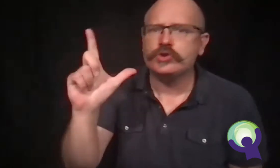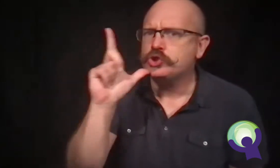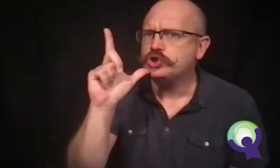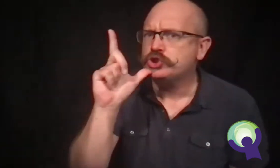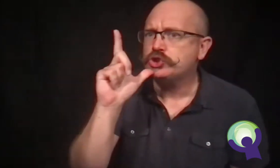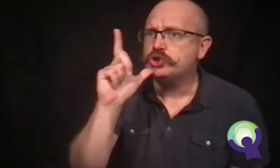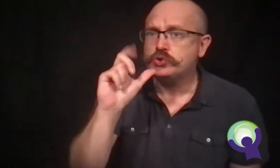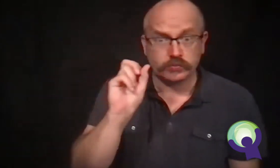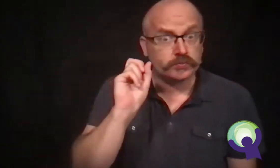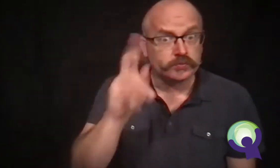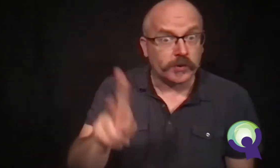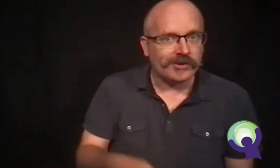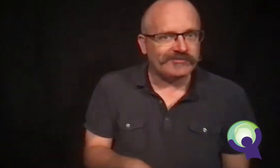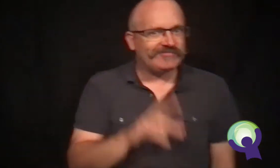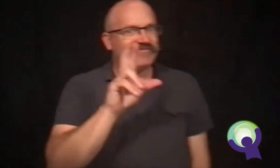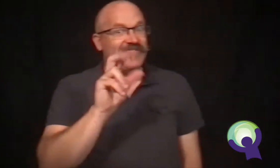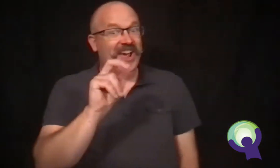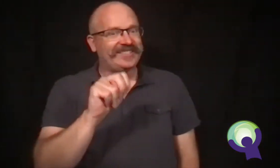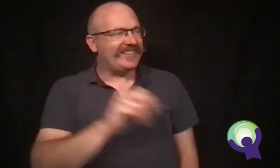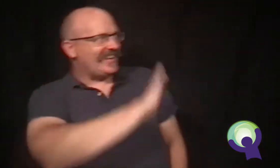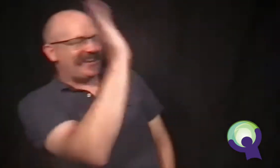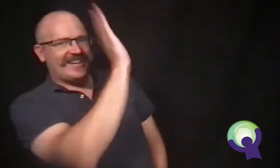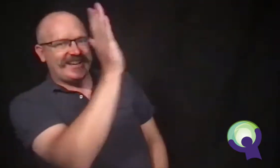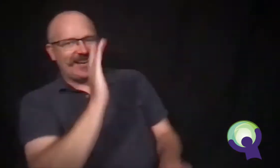"Just be home by lunchtime, okay?"